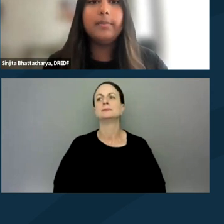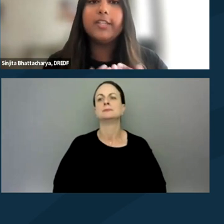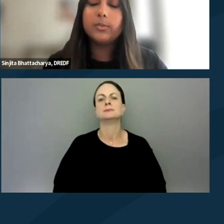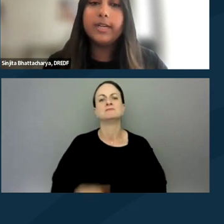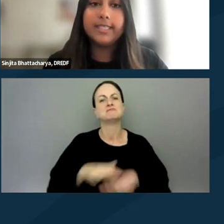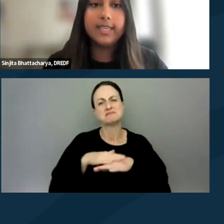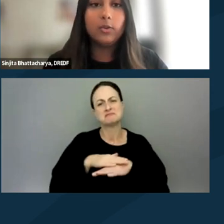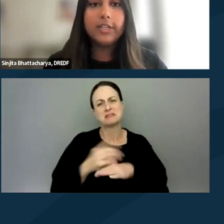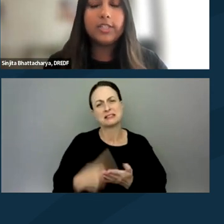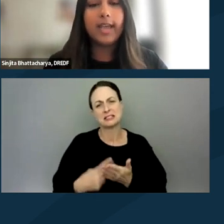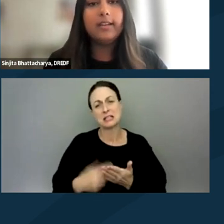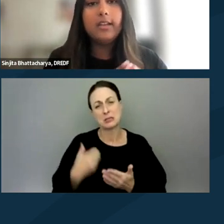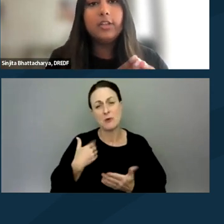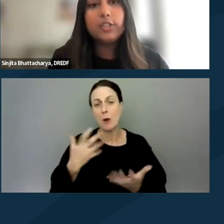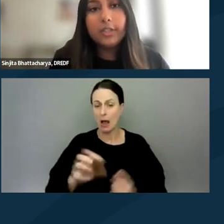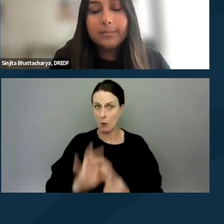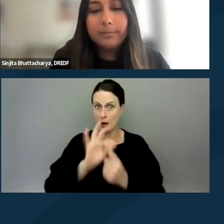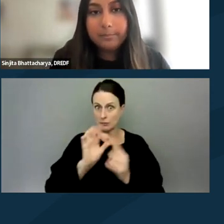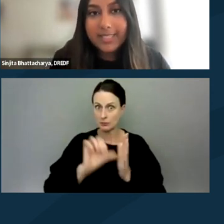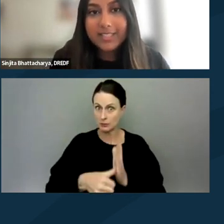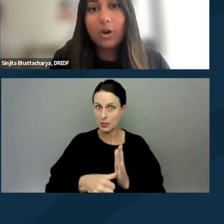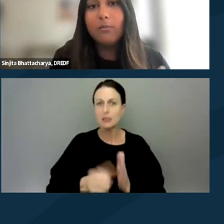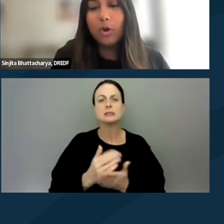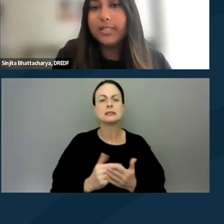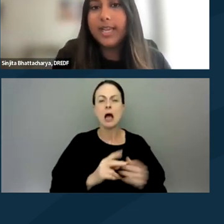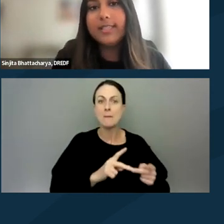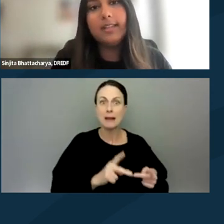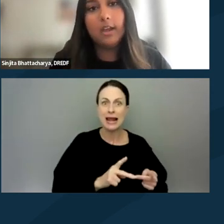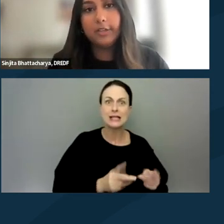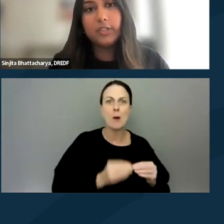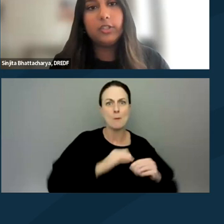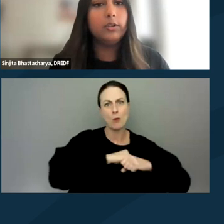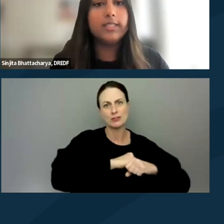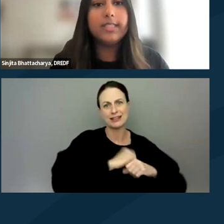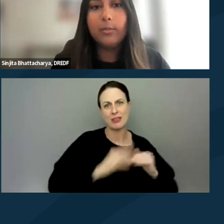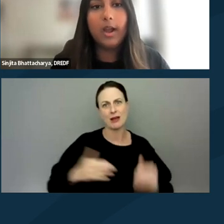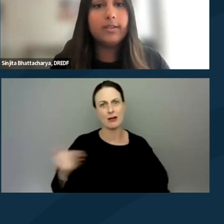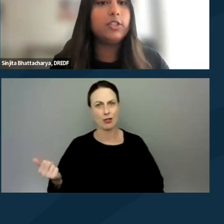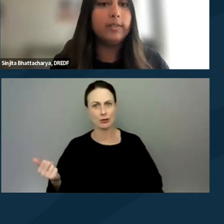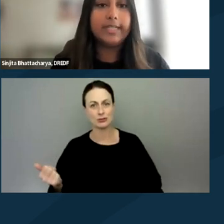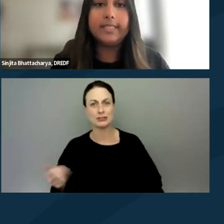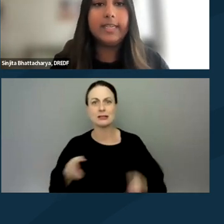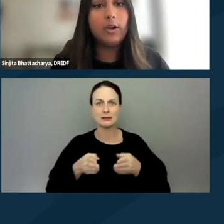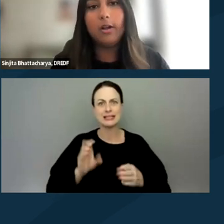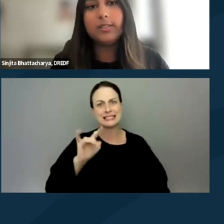but I just wanna distinguish that certain places are more protected than others. So sidewalks, streets, city halls,